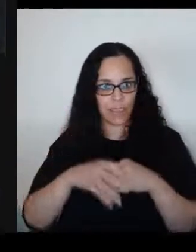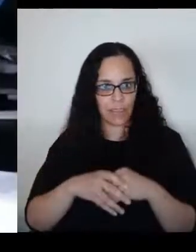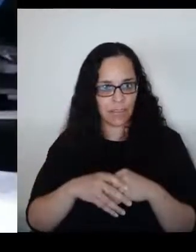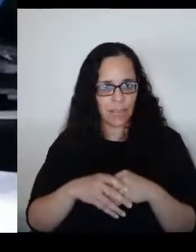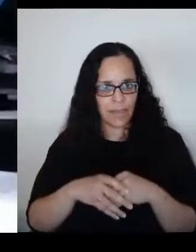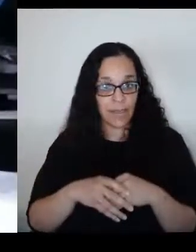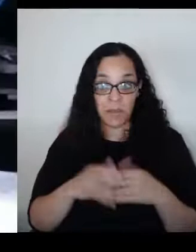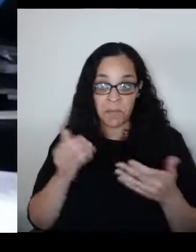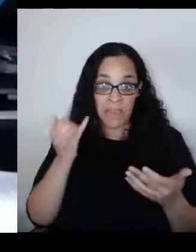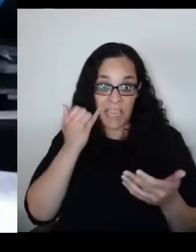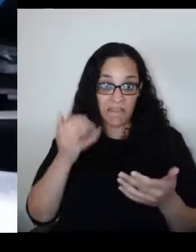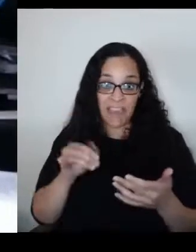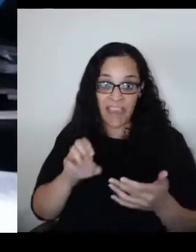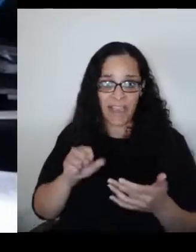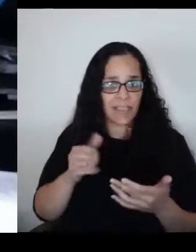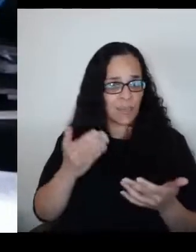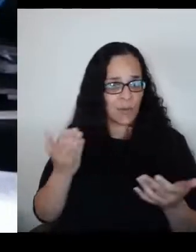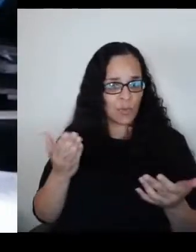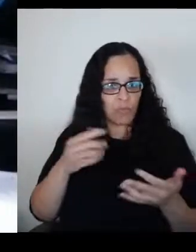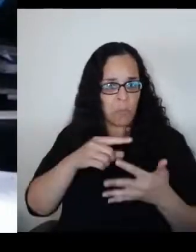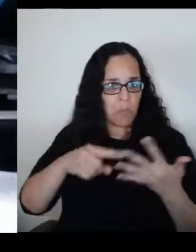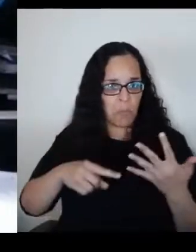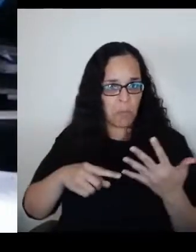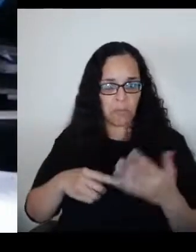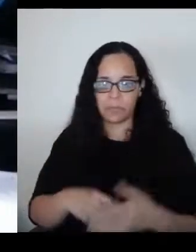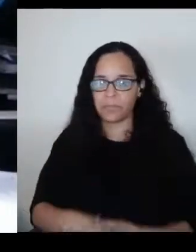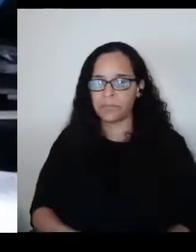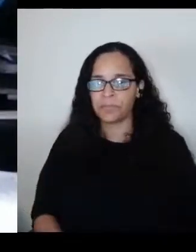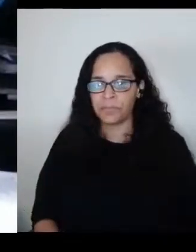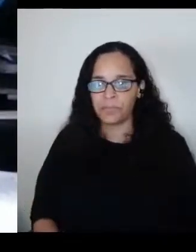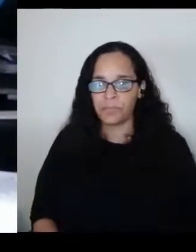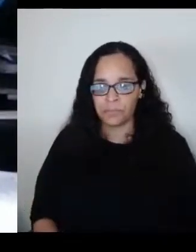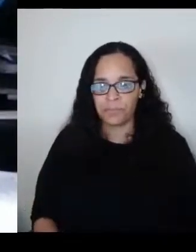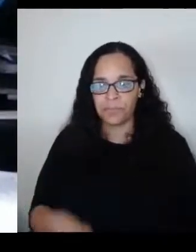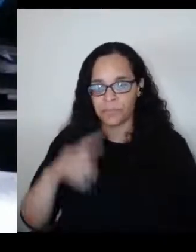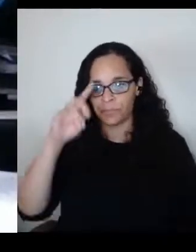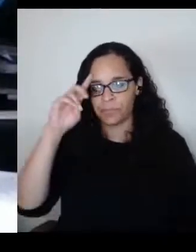Well, some of the bells that have been ringing lately